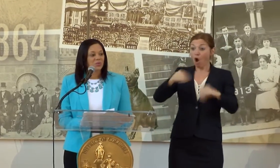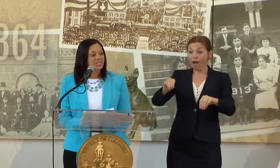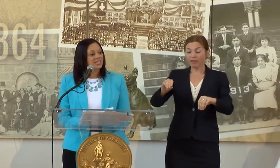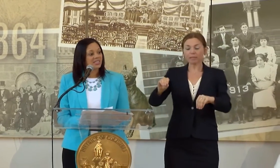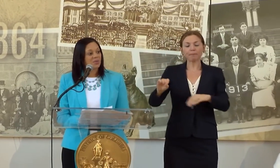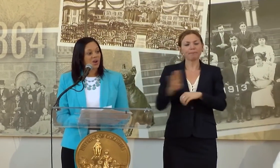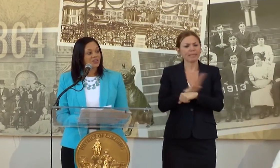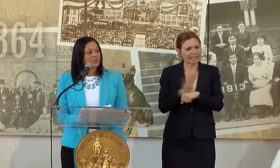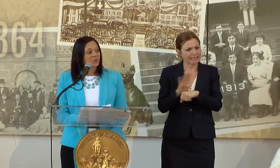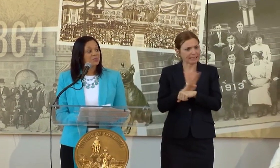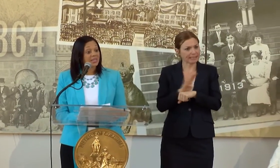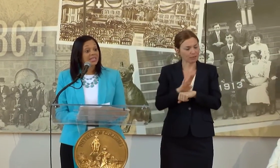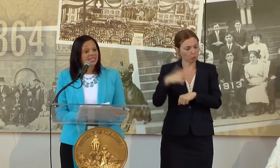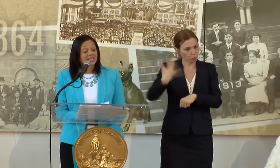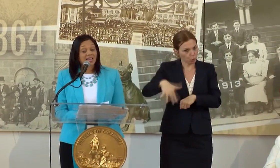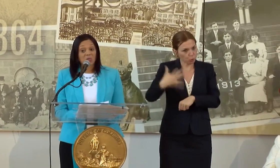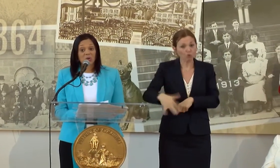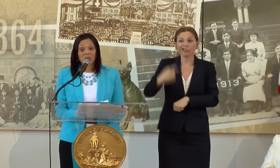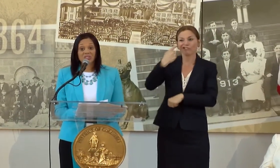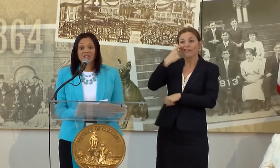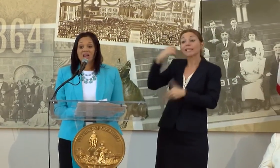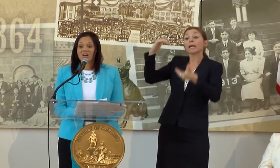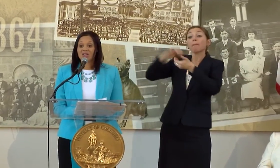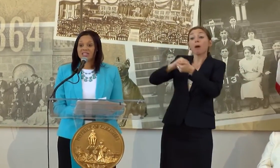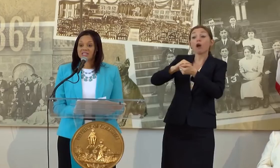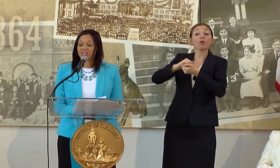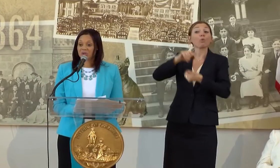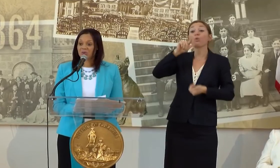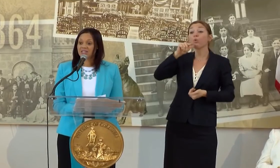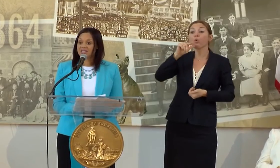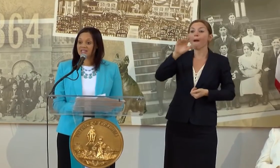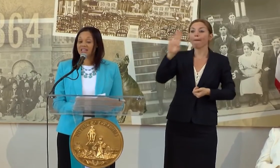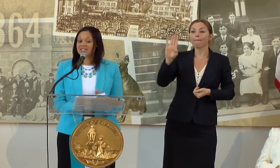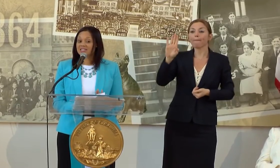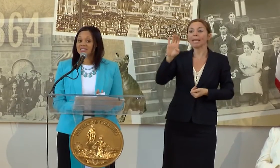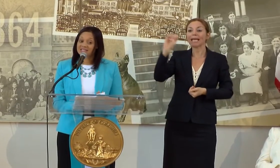WE'VE RECENTLY PARTNERED WITH BET NETWORKS ON SECURING A